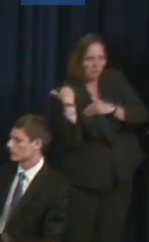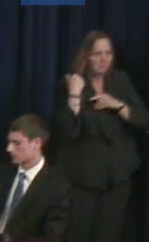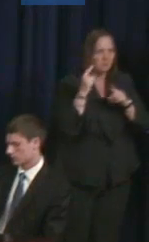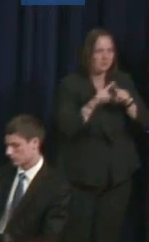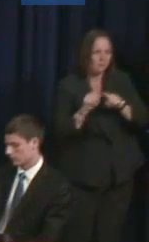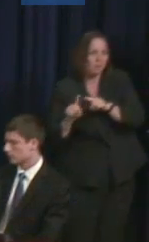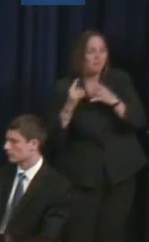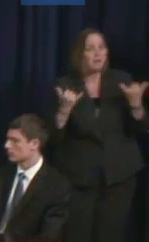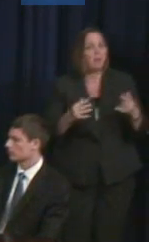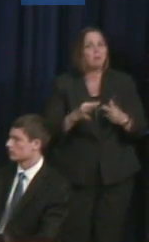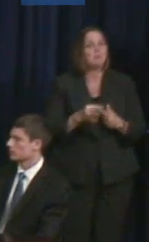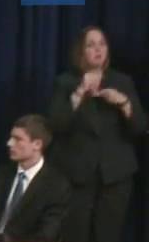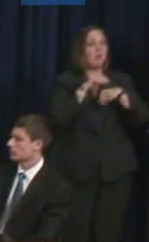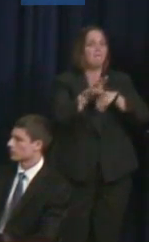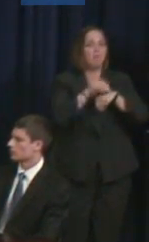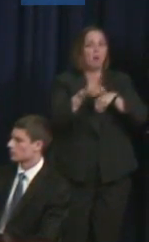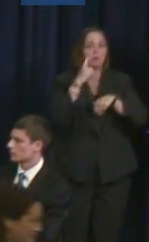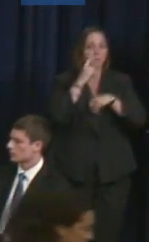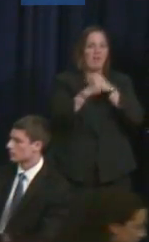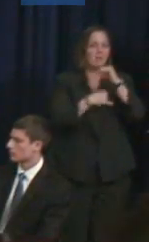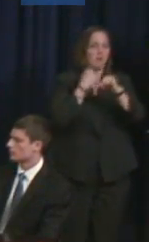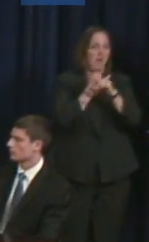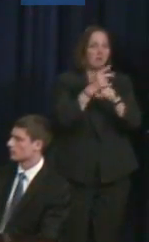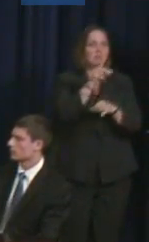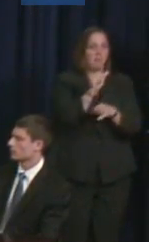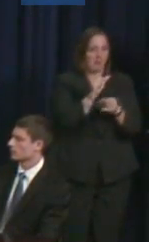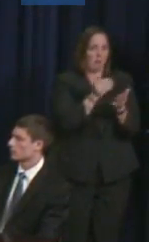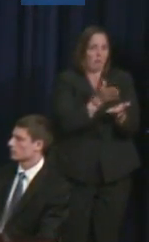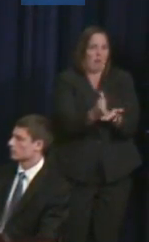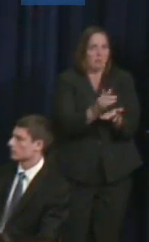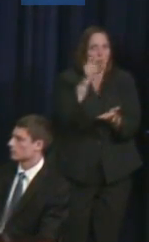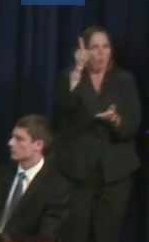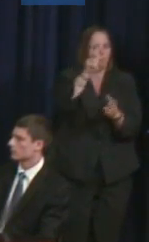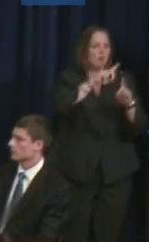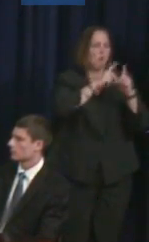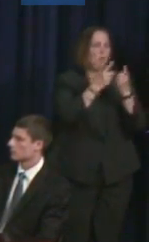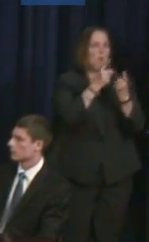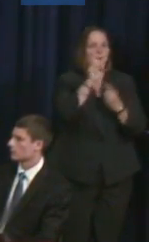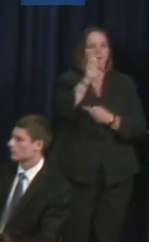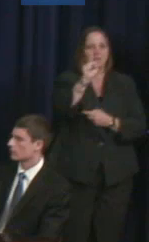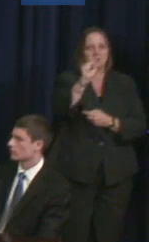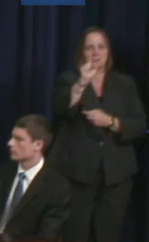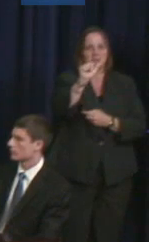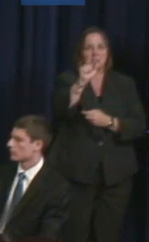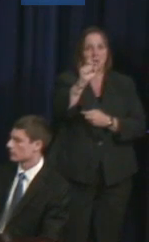international disability rights at the U.S. Department of State, and the first person to ever hold this position.